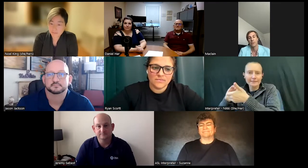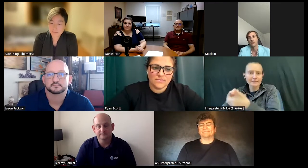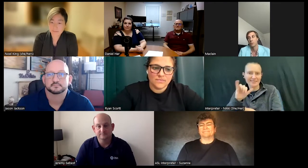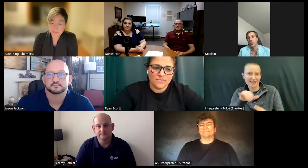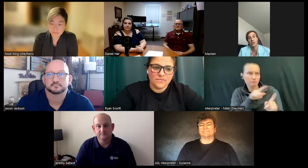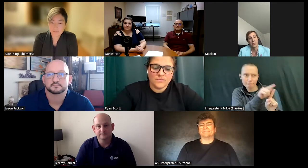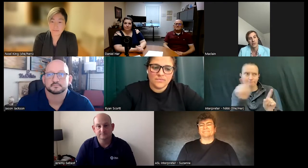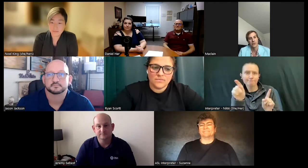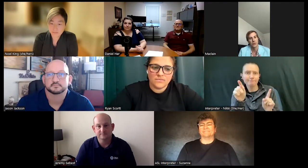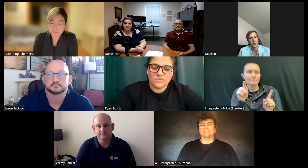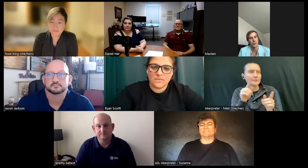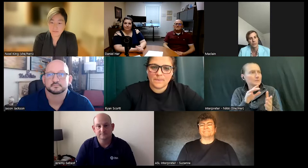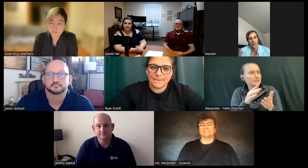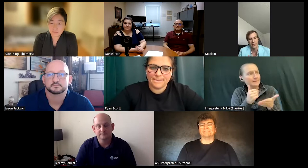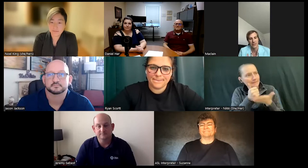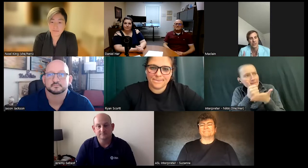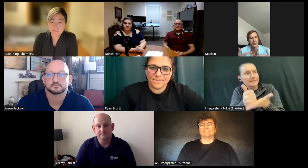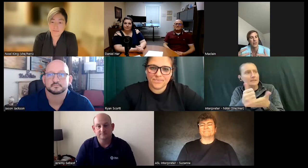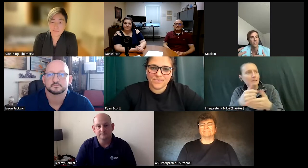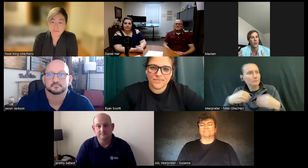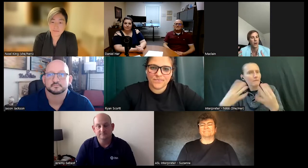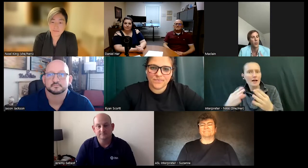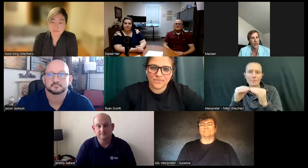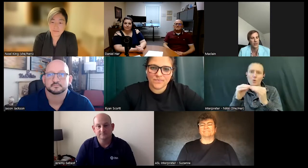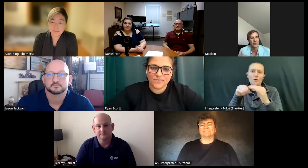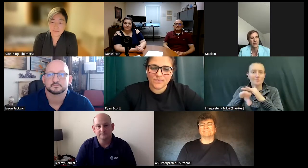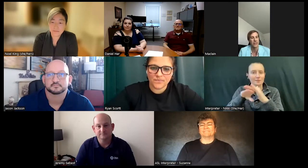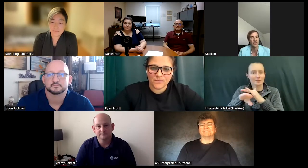push the needle to bring more accessibility and more awareness to the